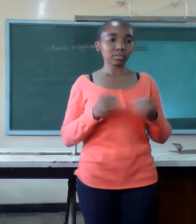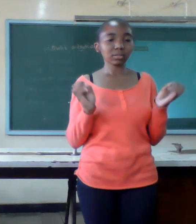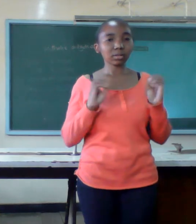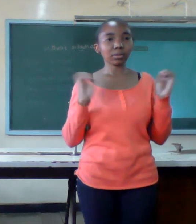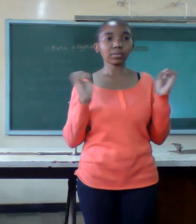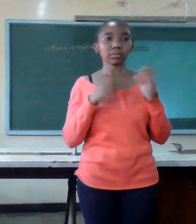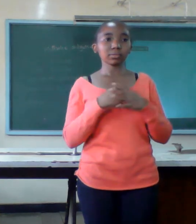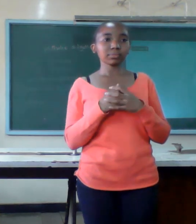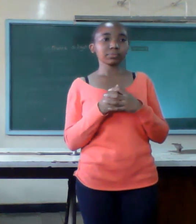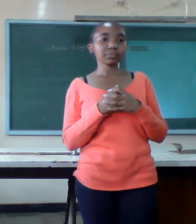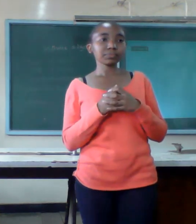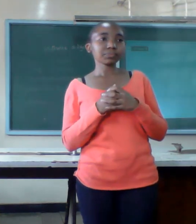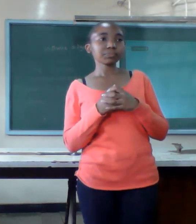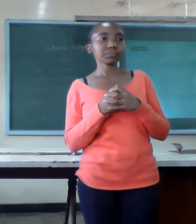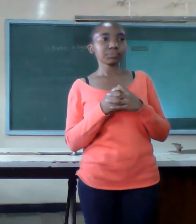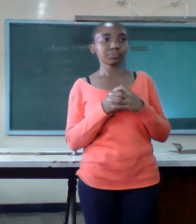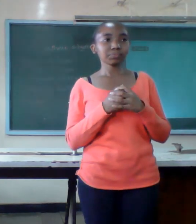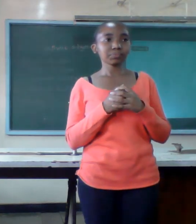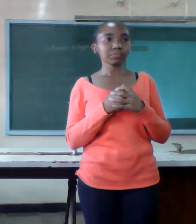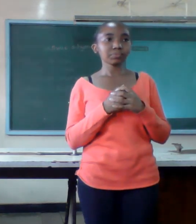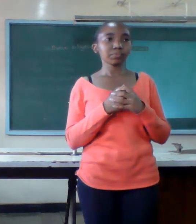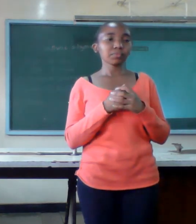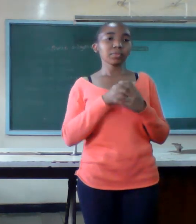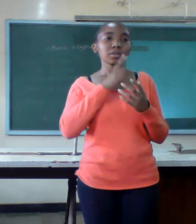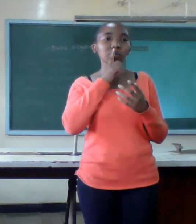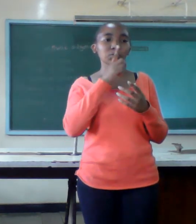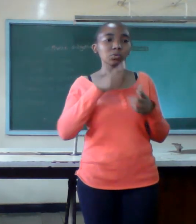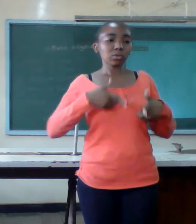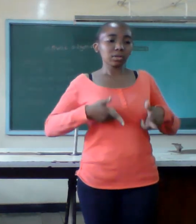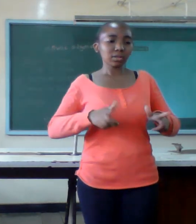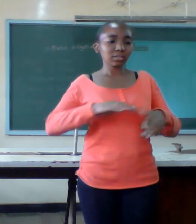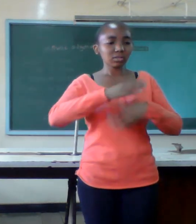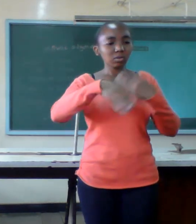so they let us pray for our marriages